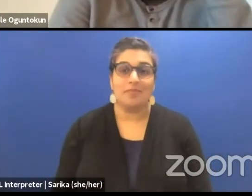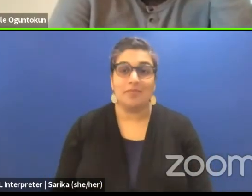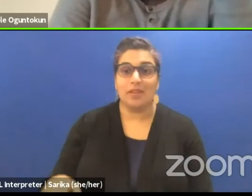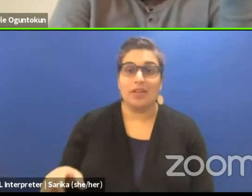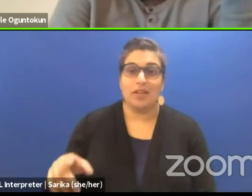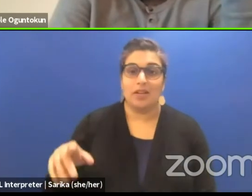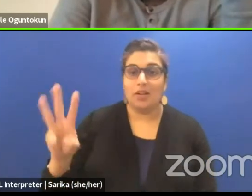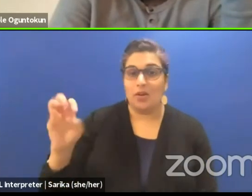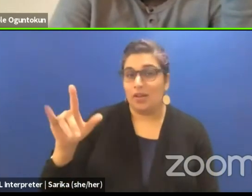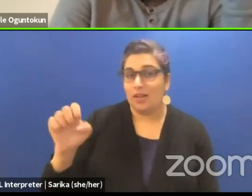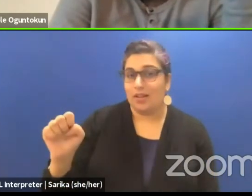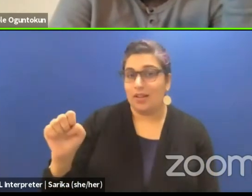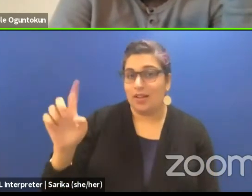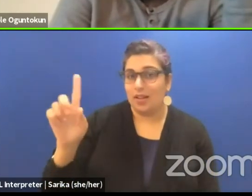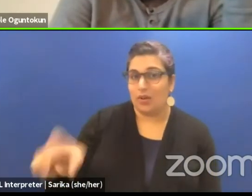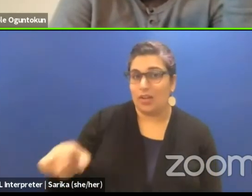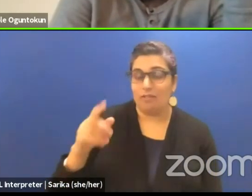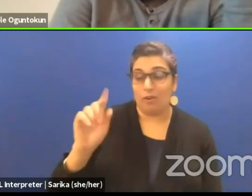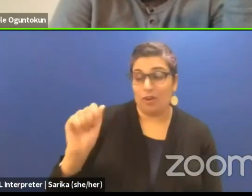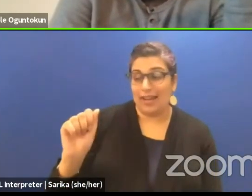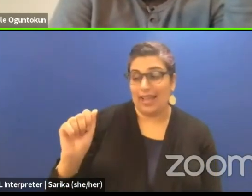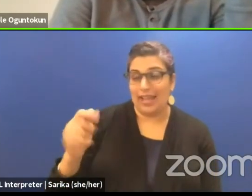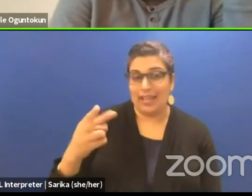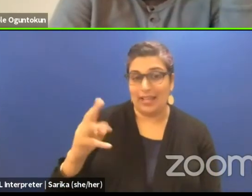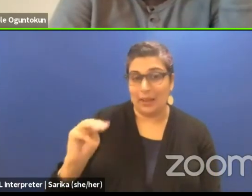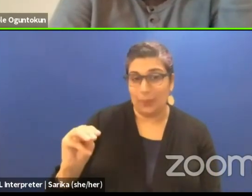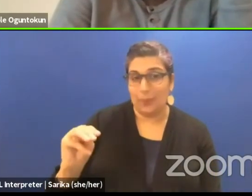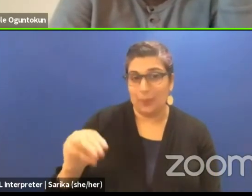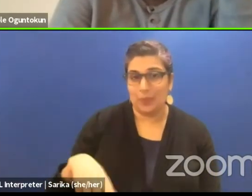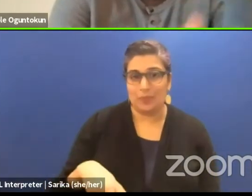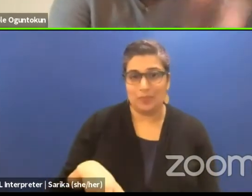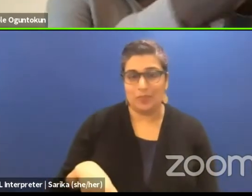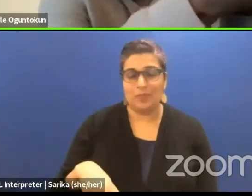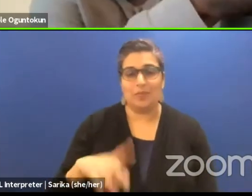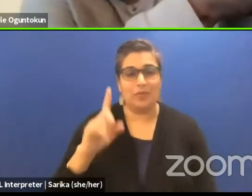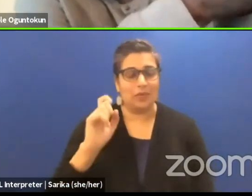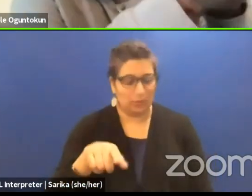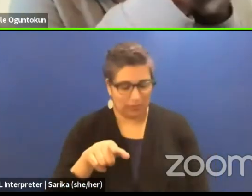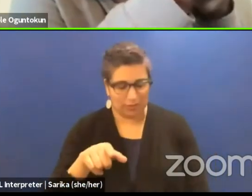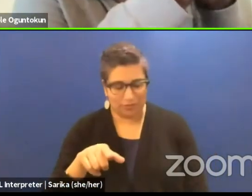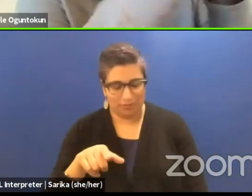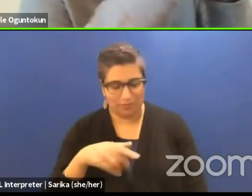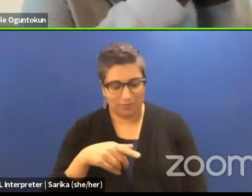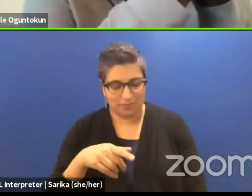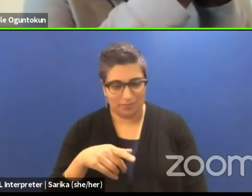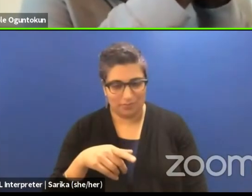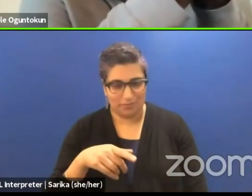I have a question for Adham. So my question is, in the collaborations Adham,